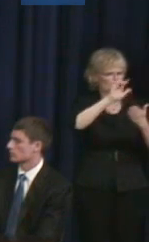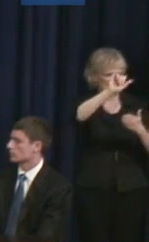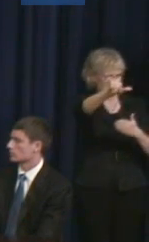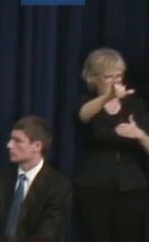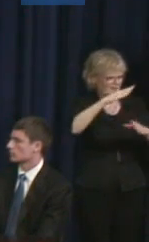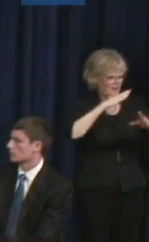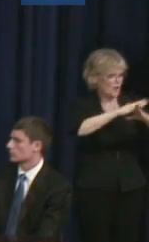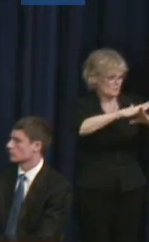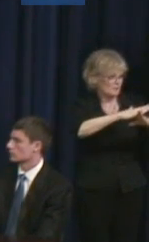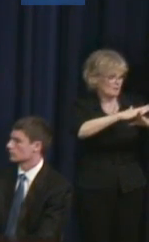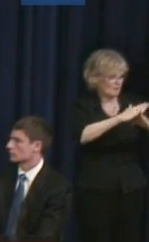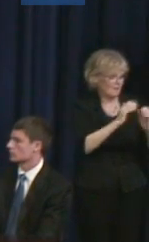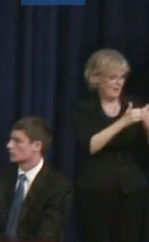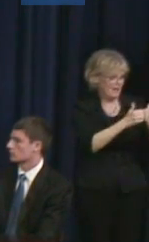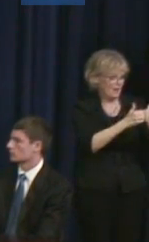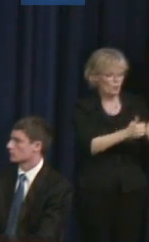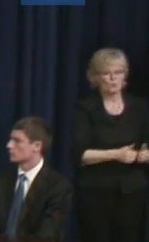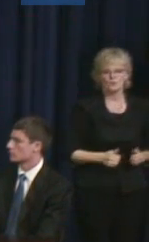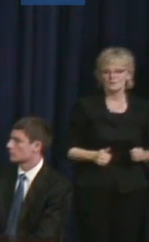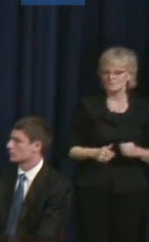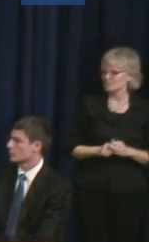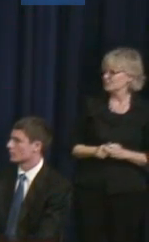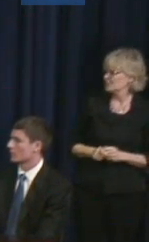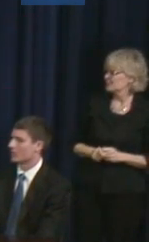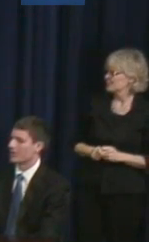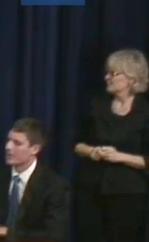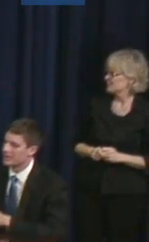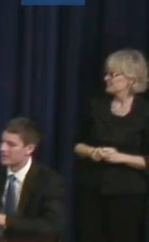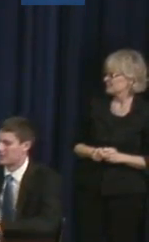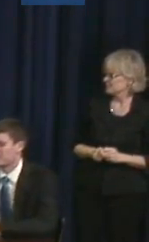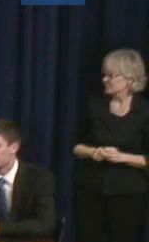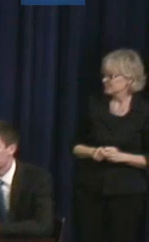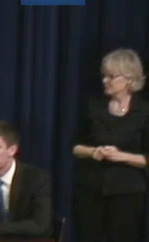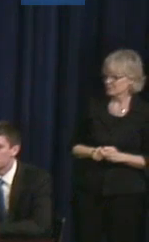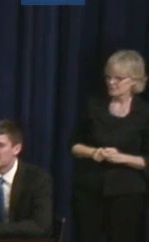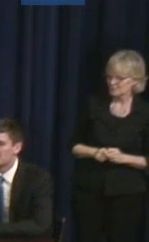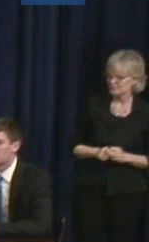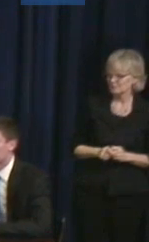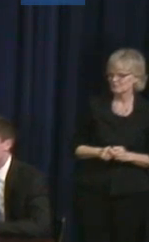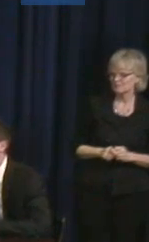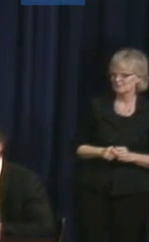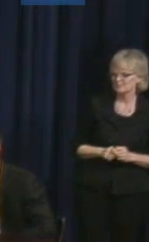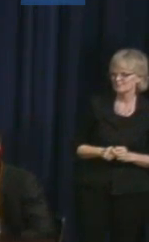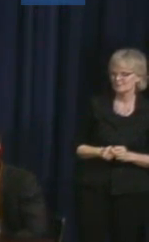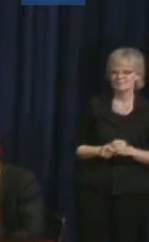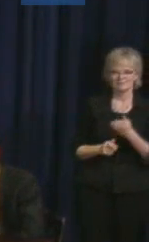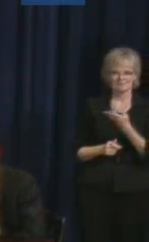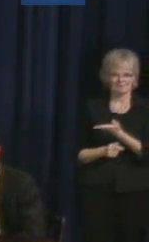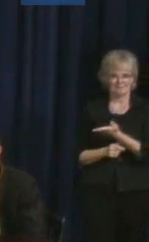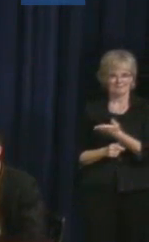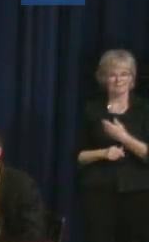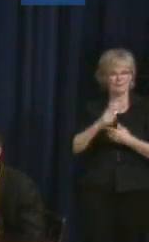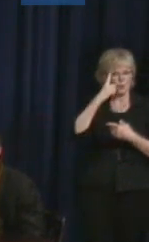Who'd like to go first? Brian. Brian Meersma: So, one obstacle that I faced is